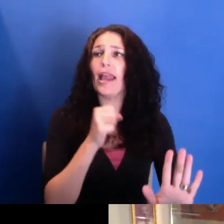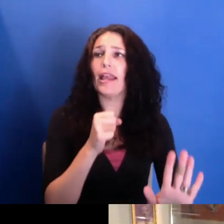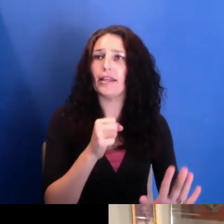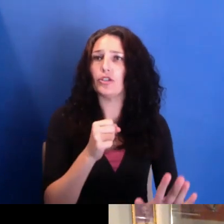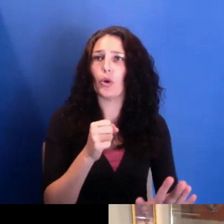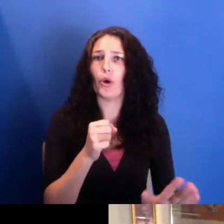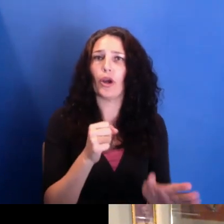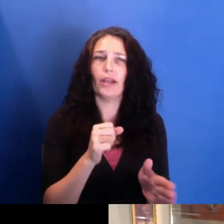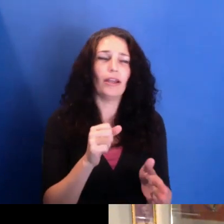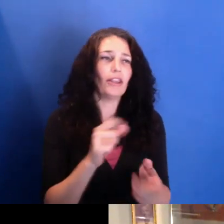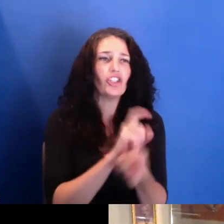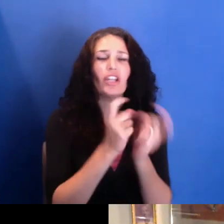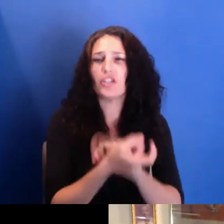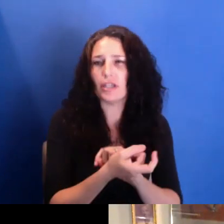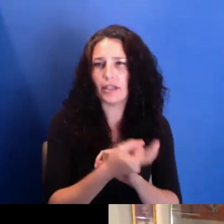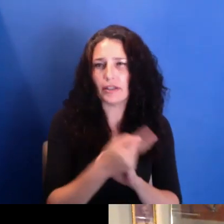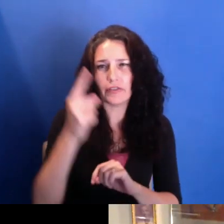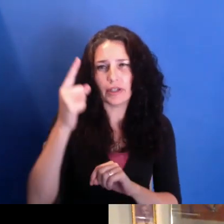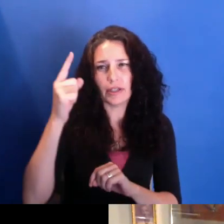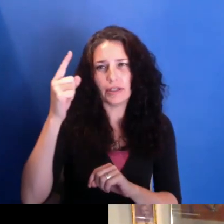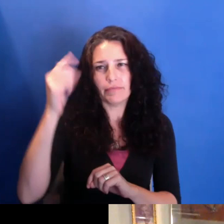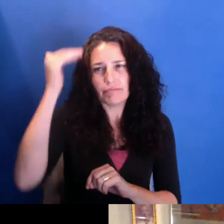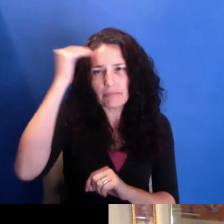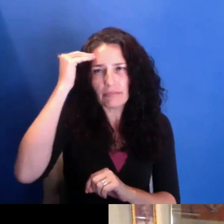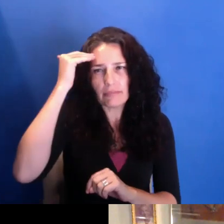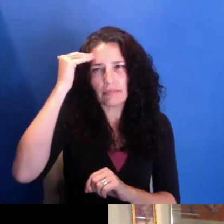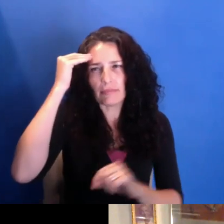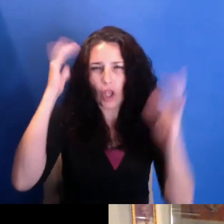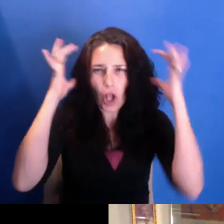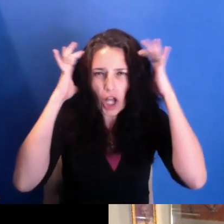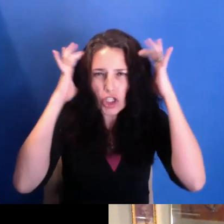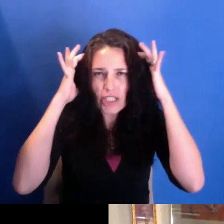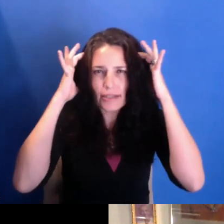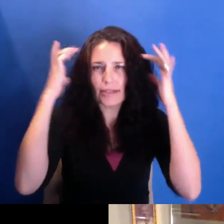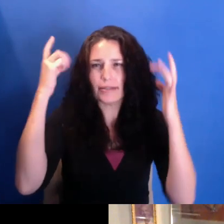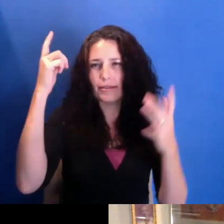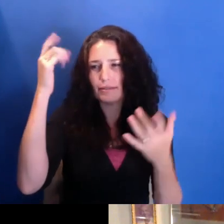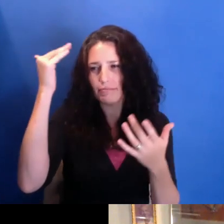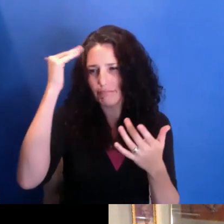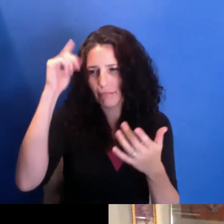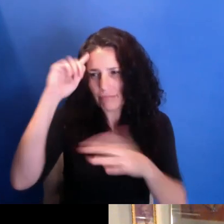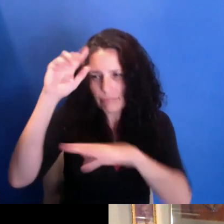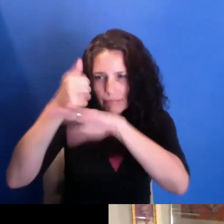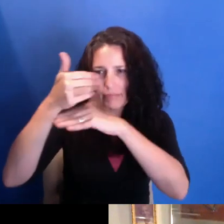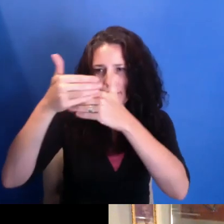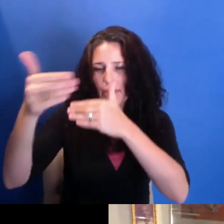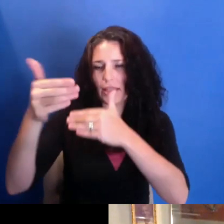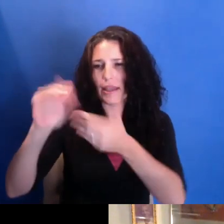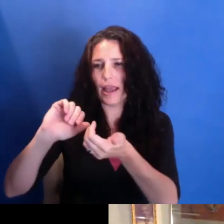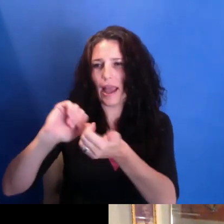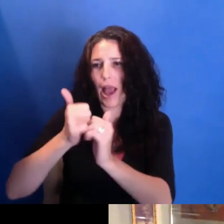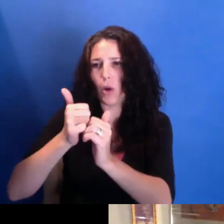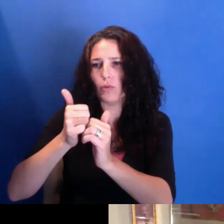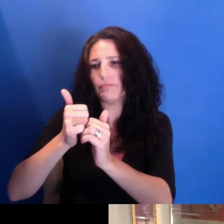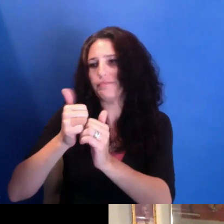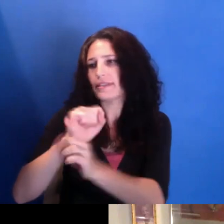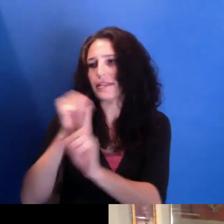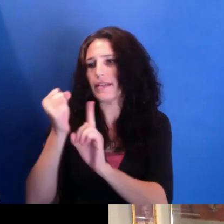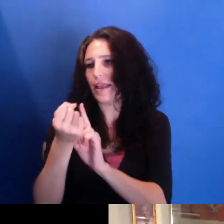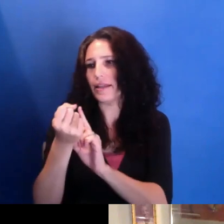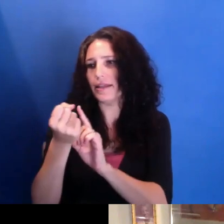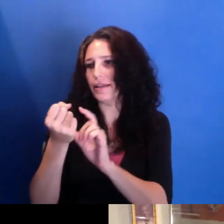around this society and how to become within it.